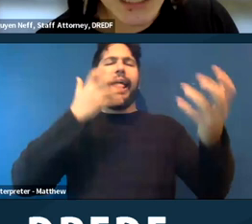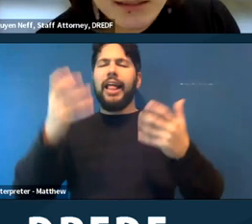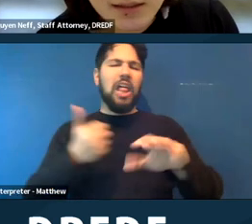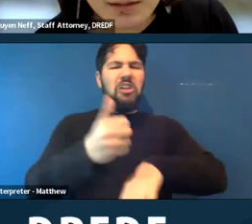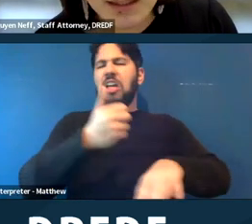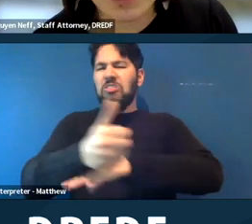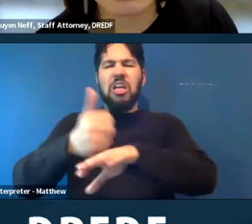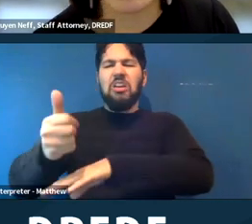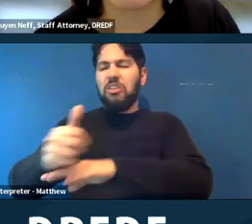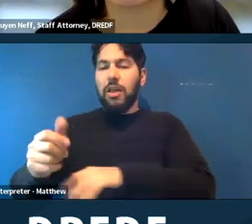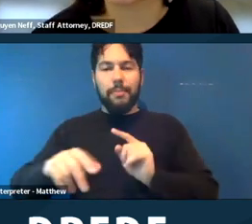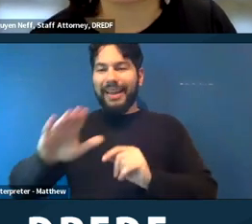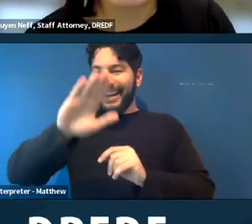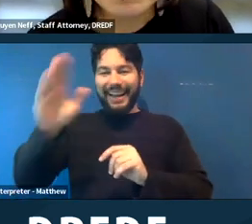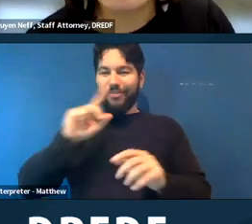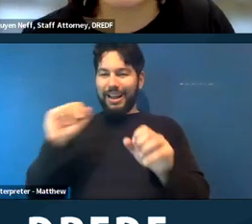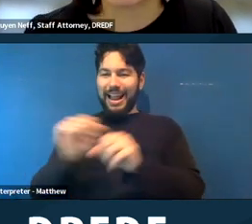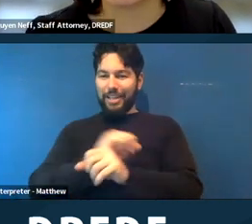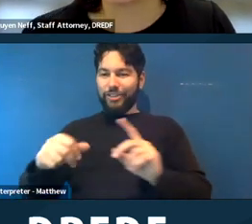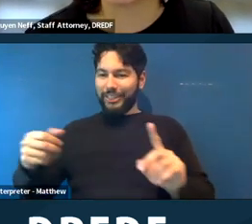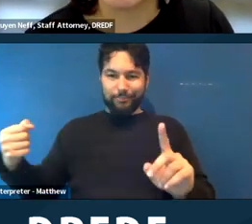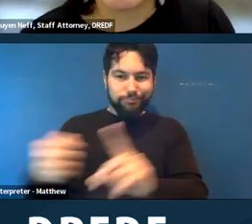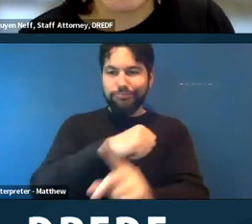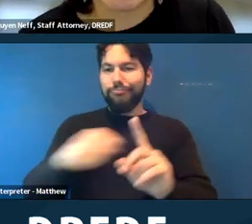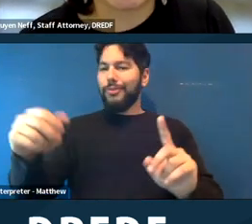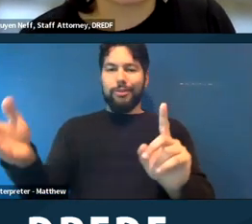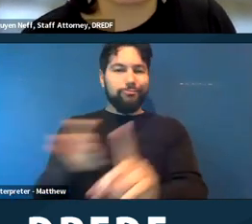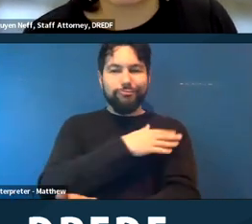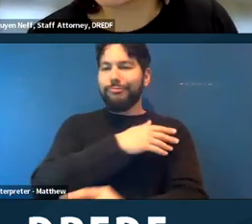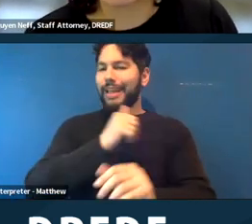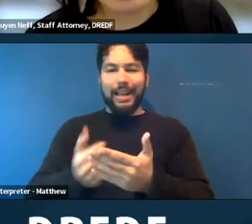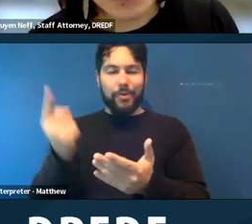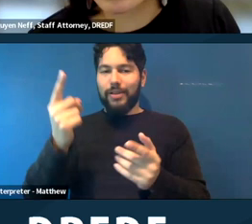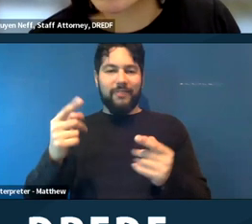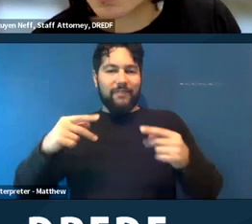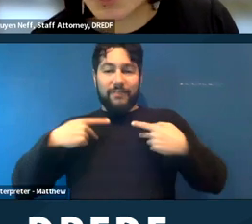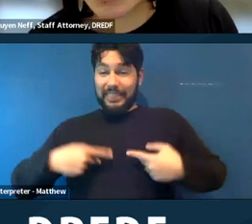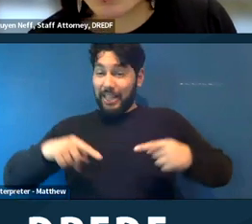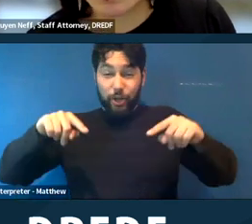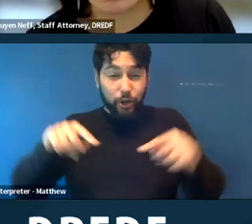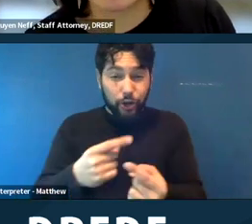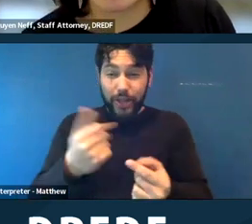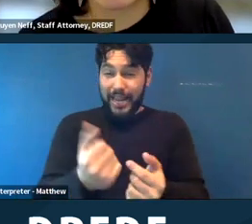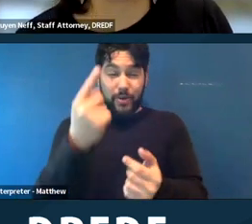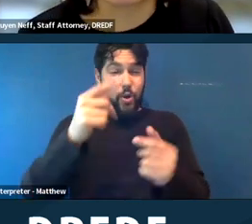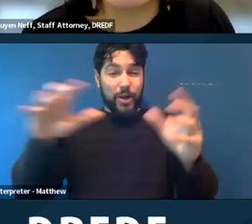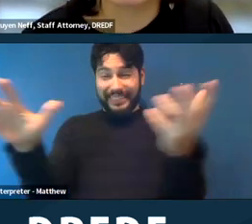acted on any of it or been physical or damaged ‑‑ injured anybody or damaged anything, is probably